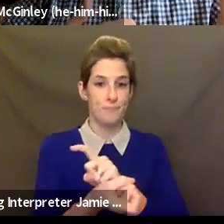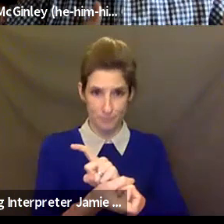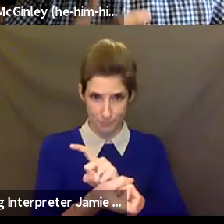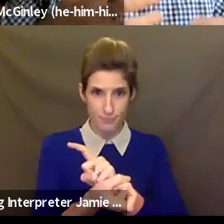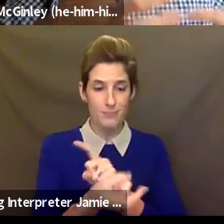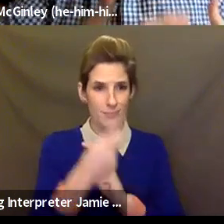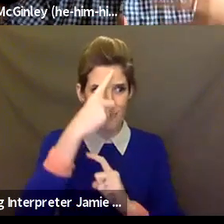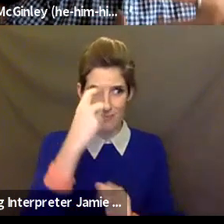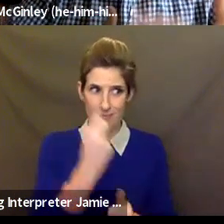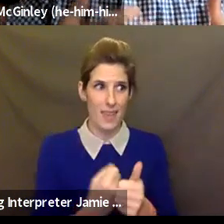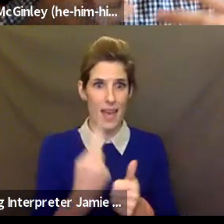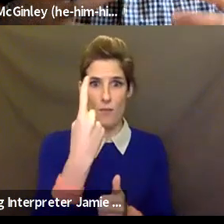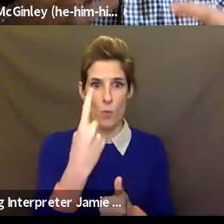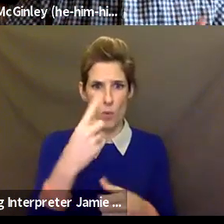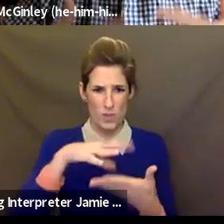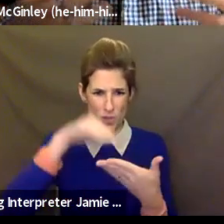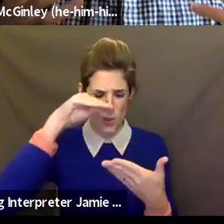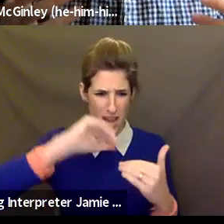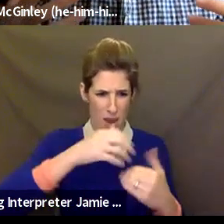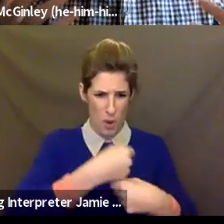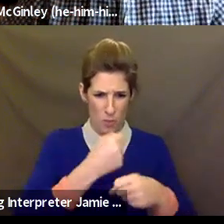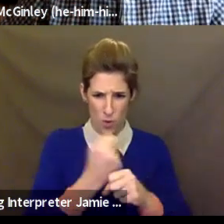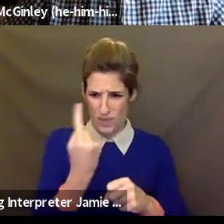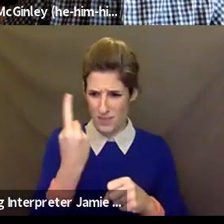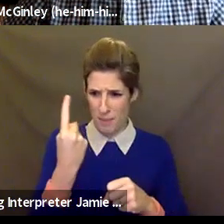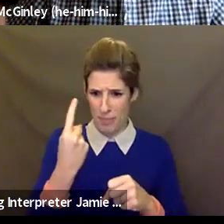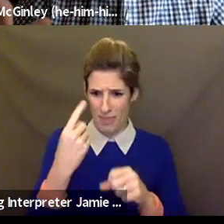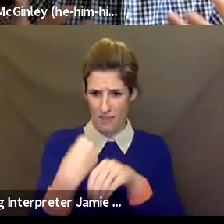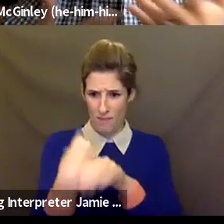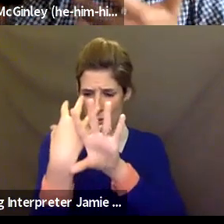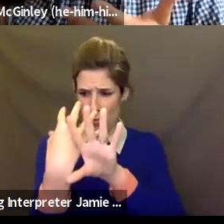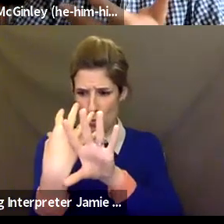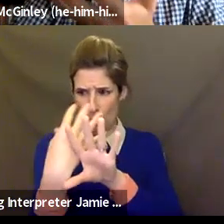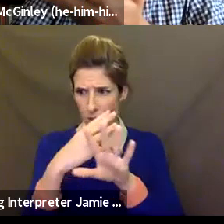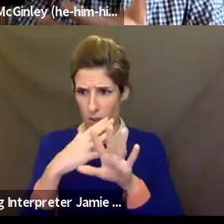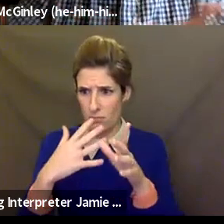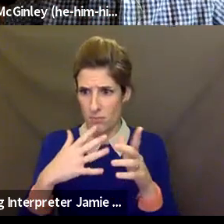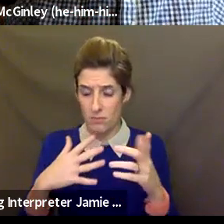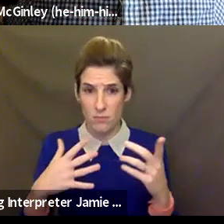learning how to produce a virtual production across 20